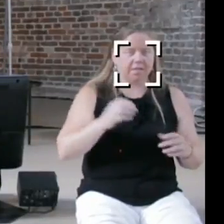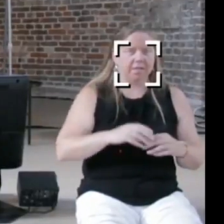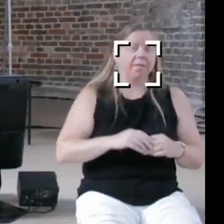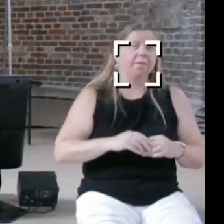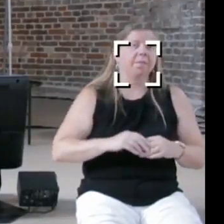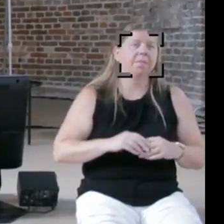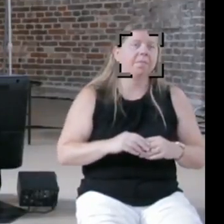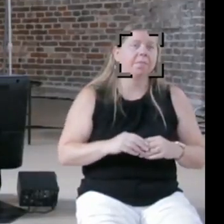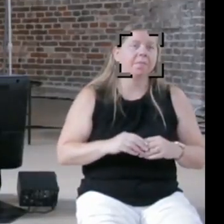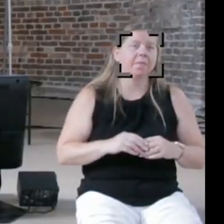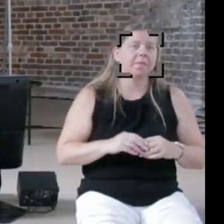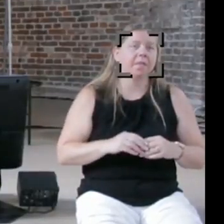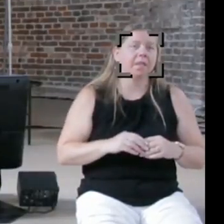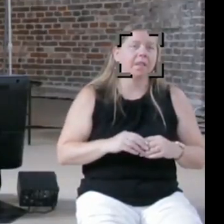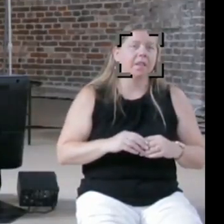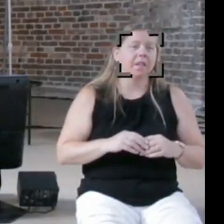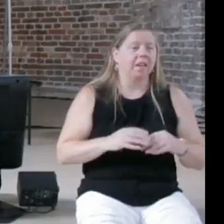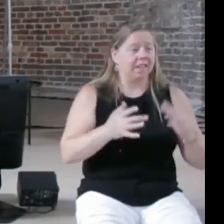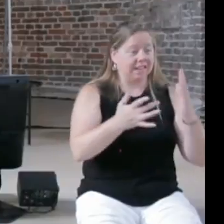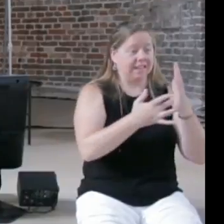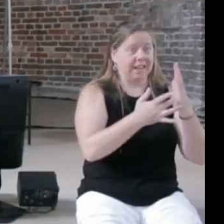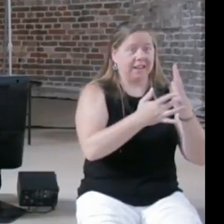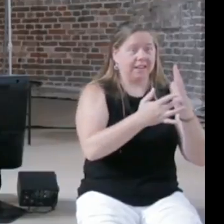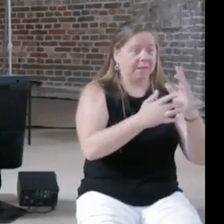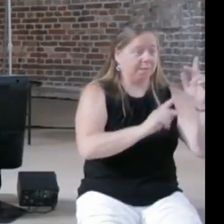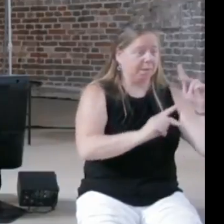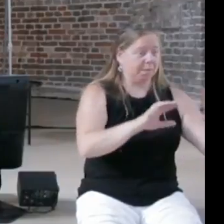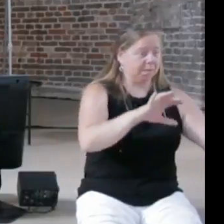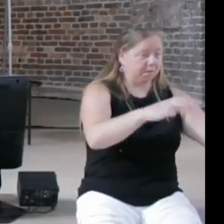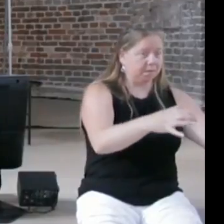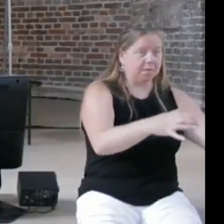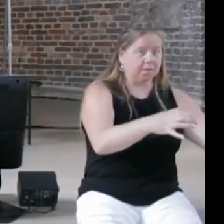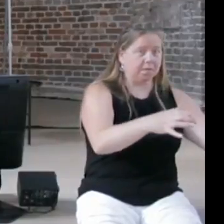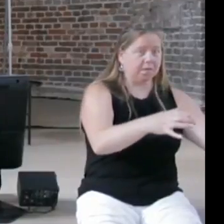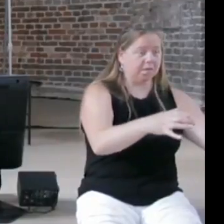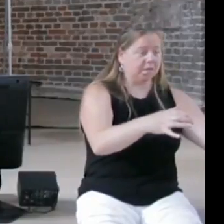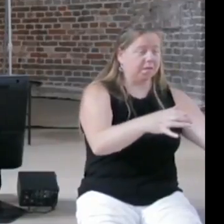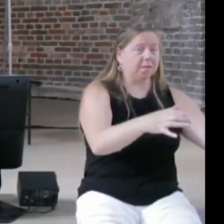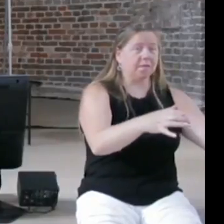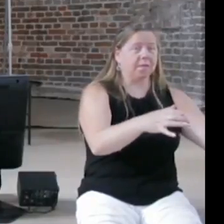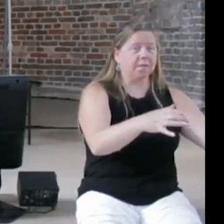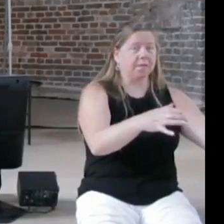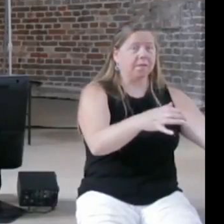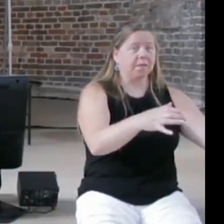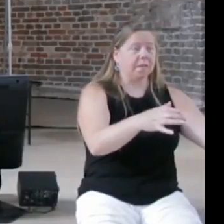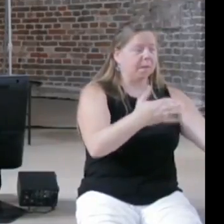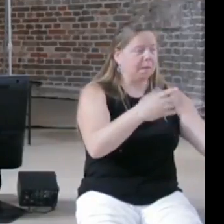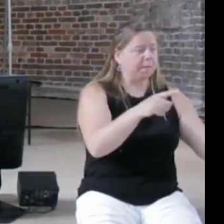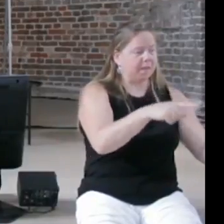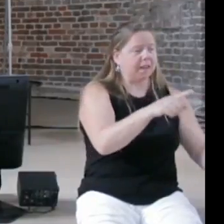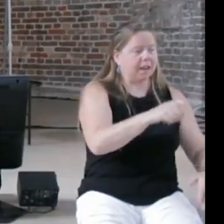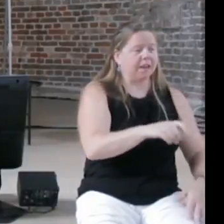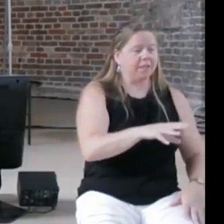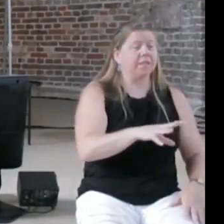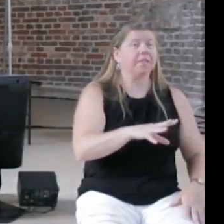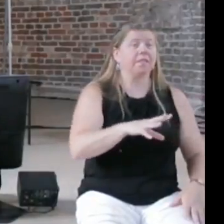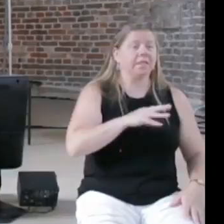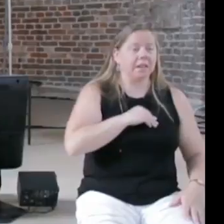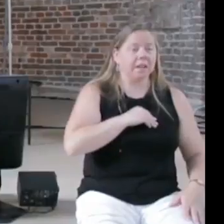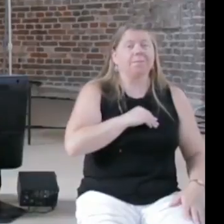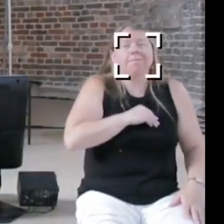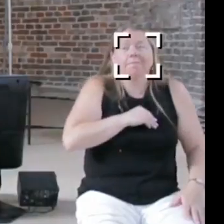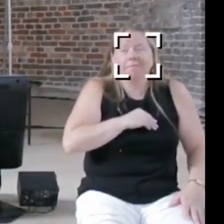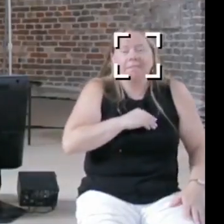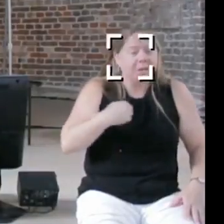the tech community maybe finally just acknowledges some shortcomings and what you can do and